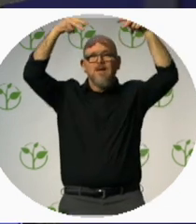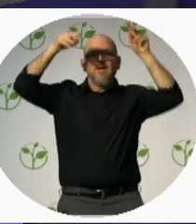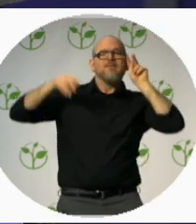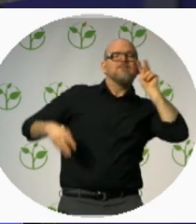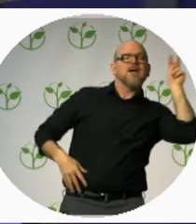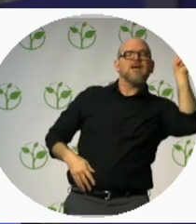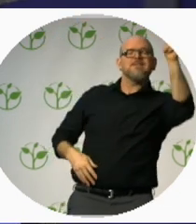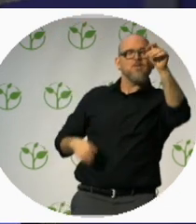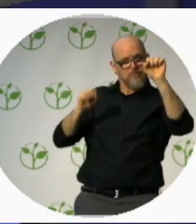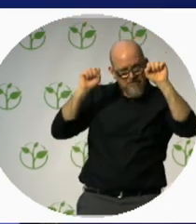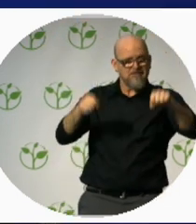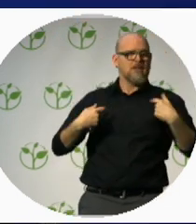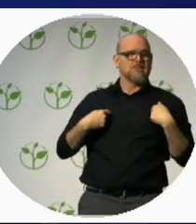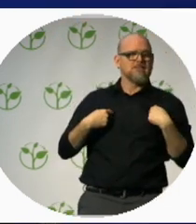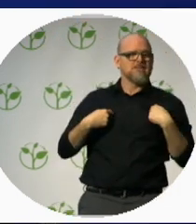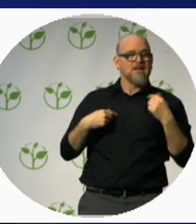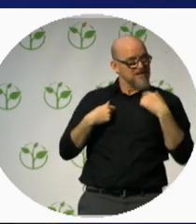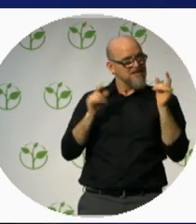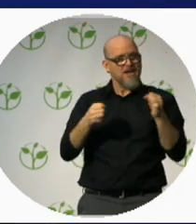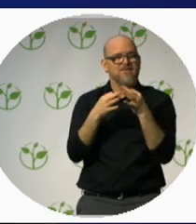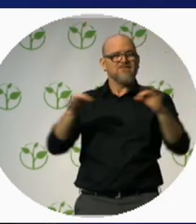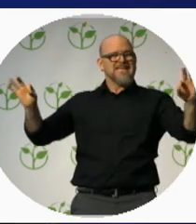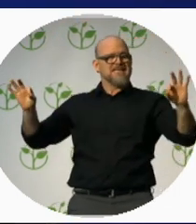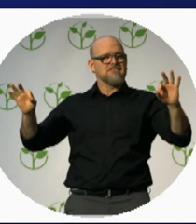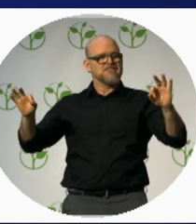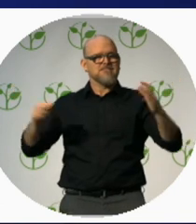Come see us. And thank you.